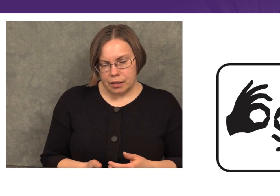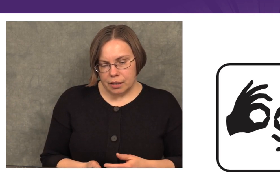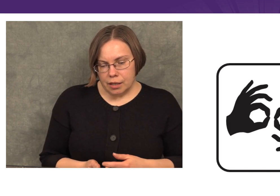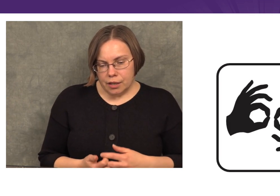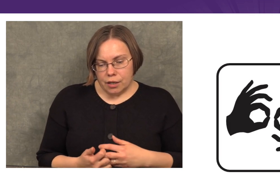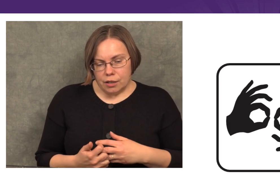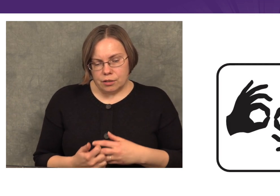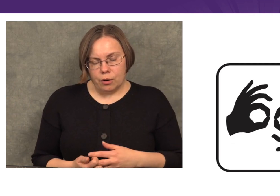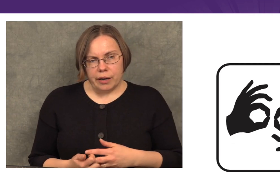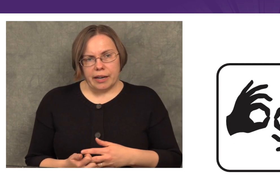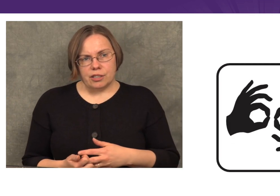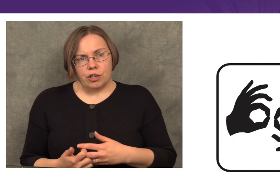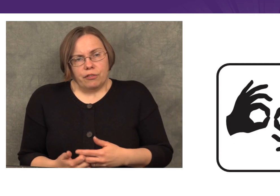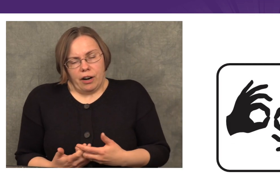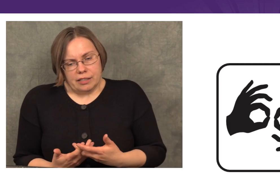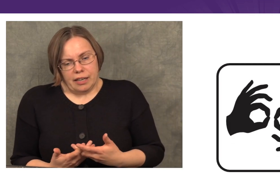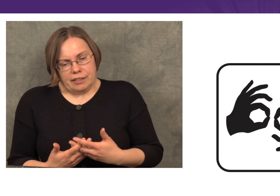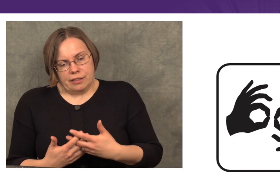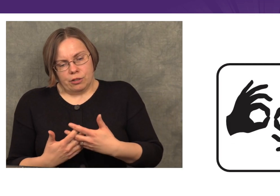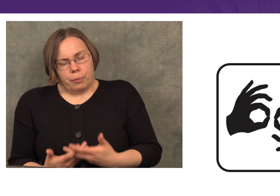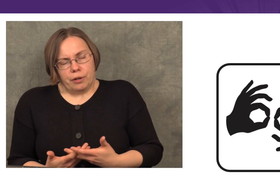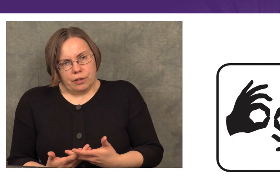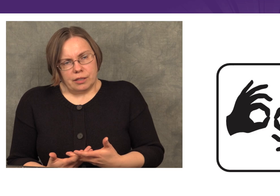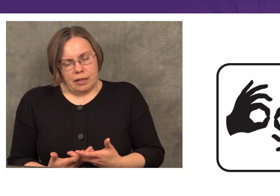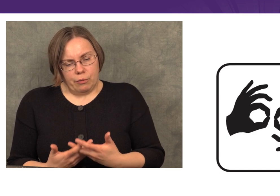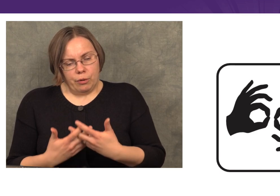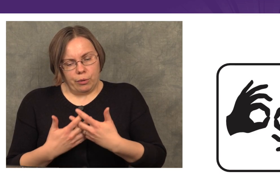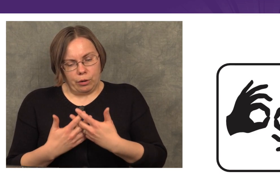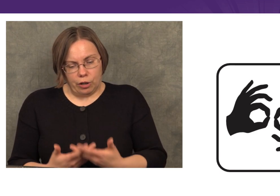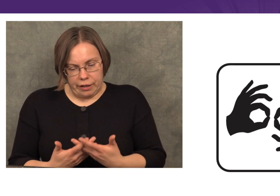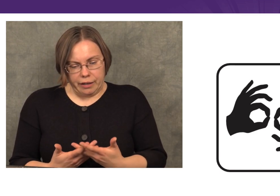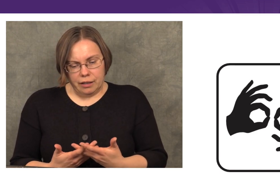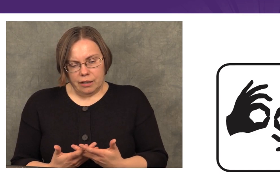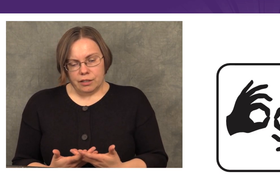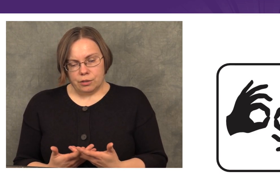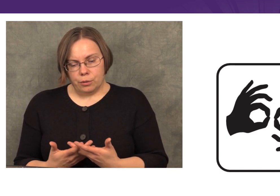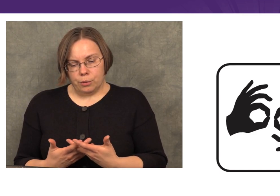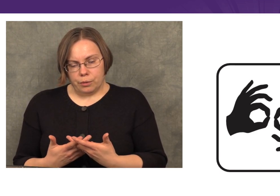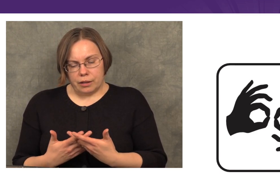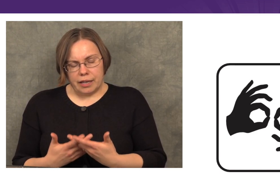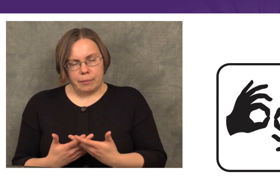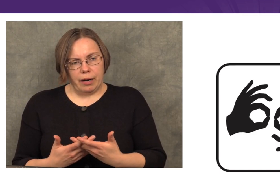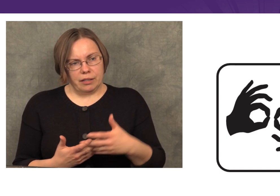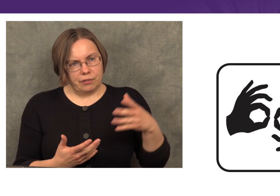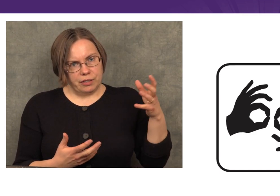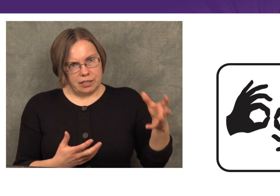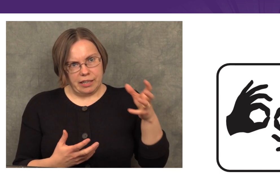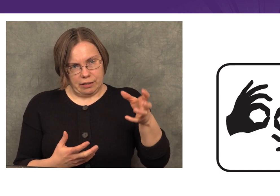It’s good for us, as interpreters, when we’re learning, to think about the different skills